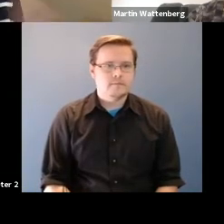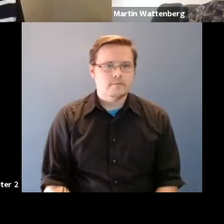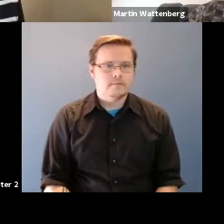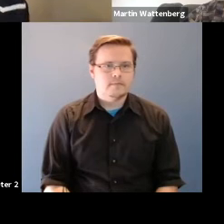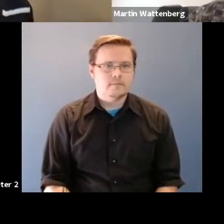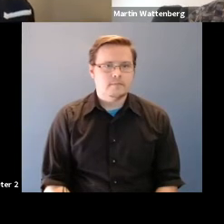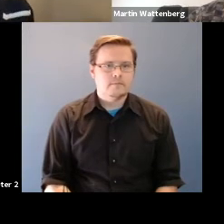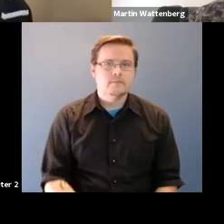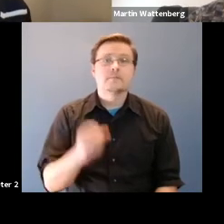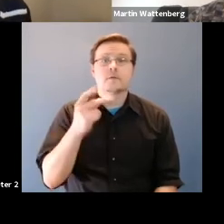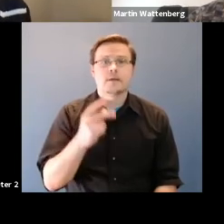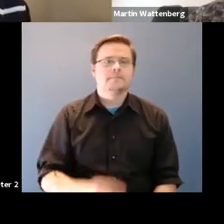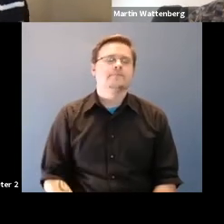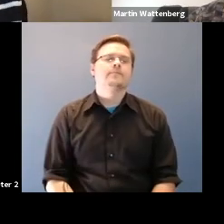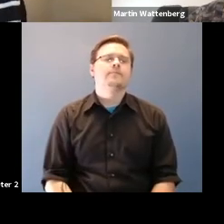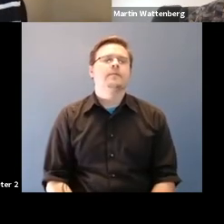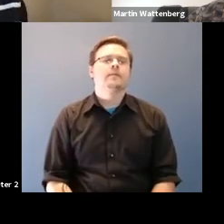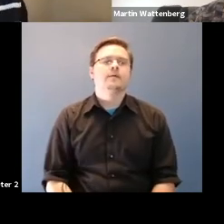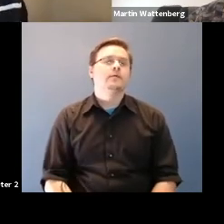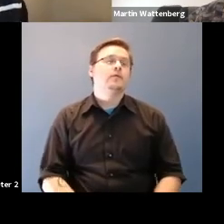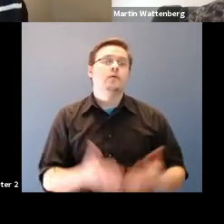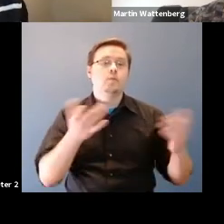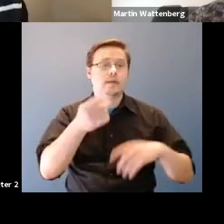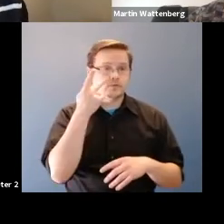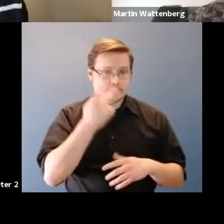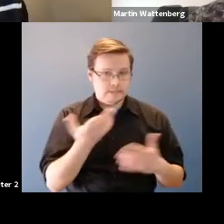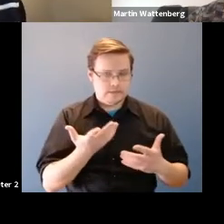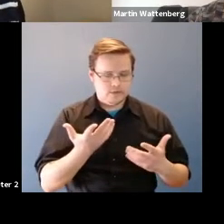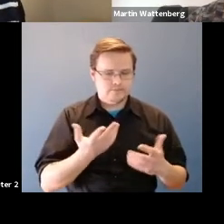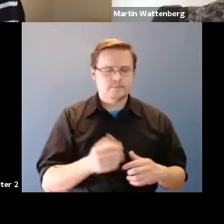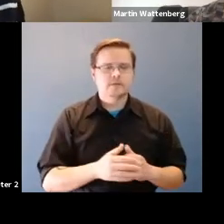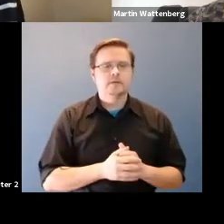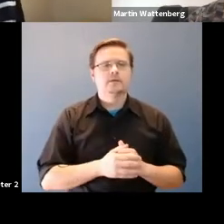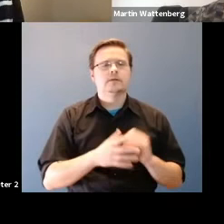Martin Wattenberg: Okay, so what you'll see here is. Martin Wattenberg: This is giving you on.